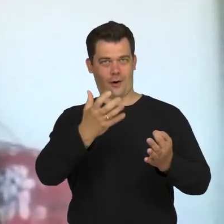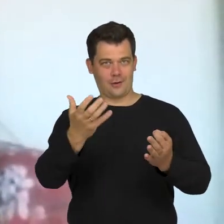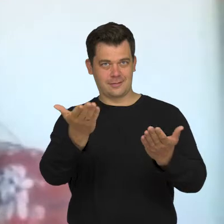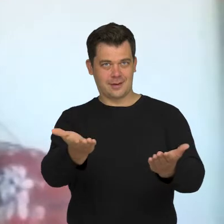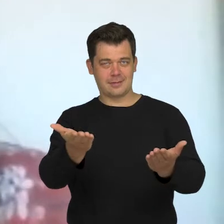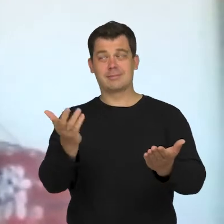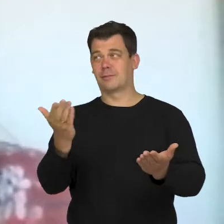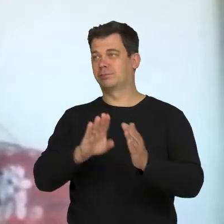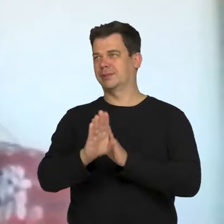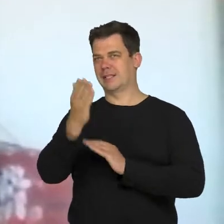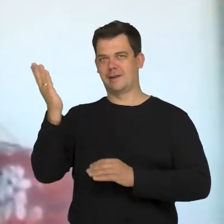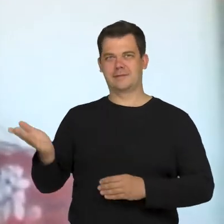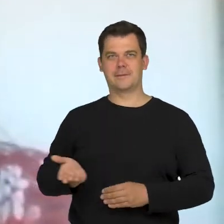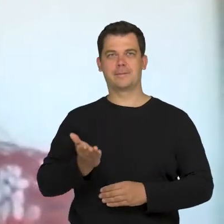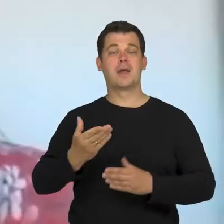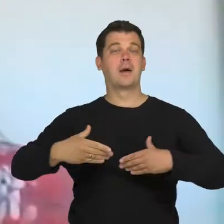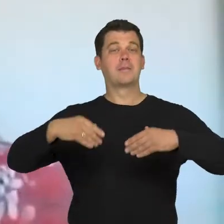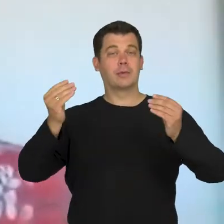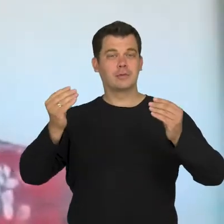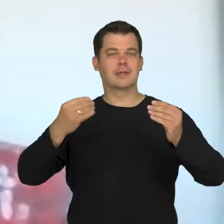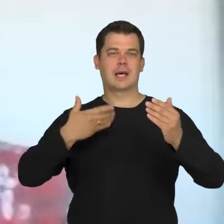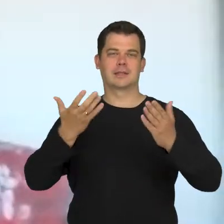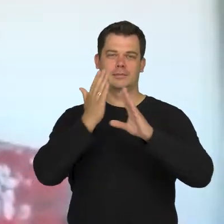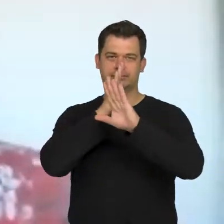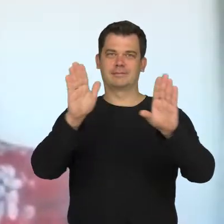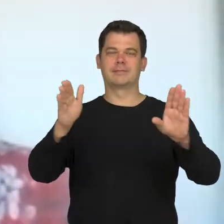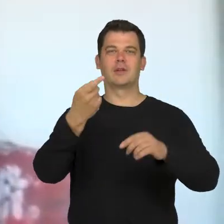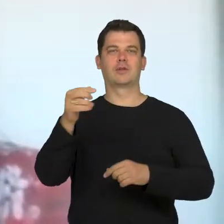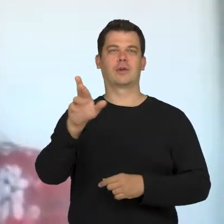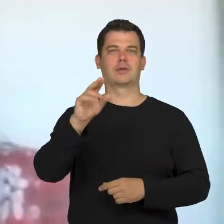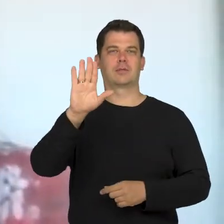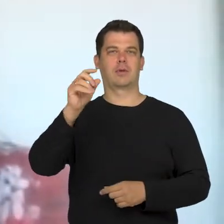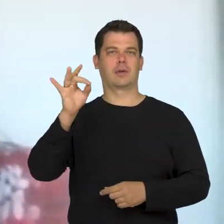First, I would like to introduce Ph.D Bogna Kietlińska